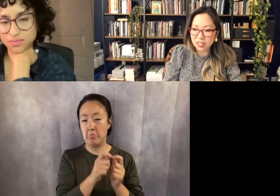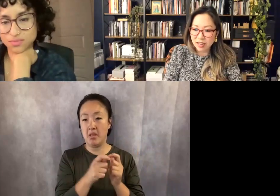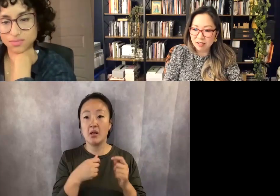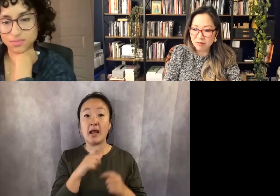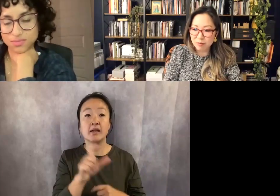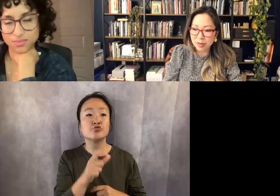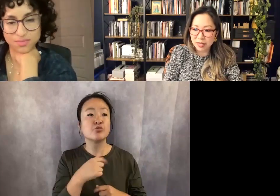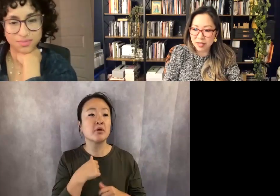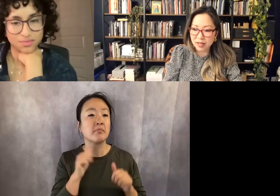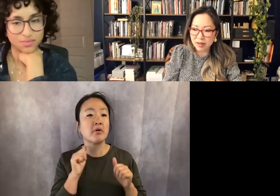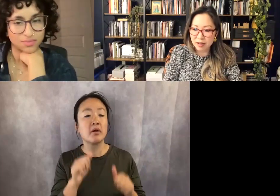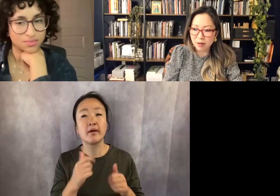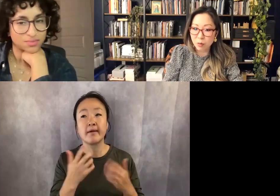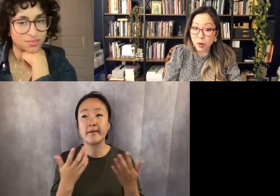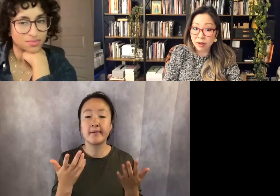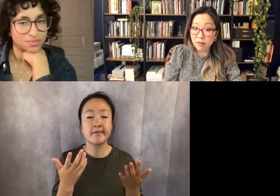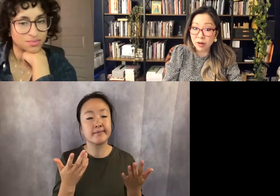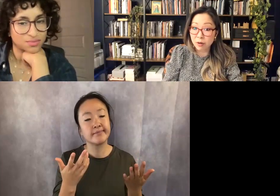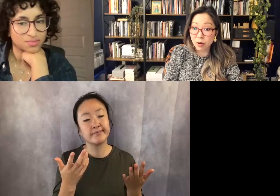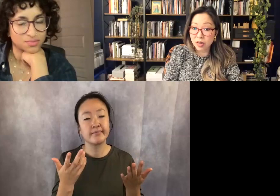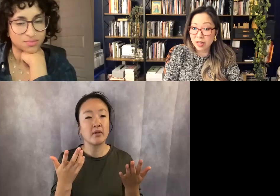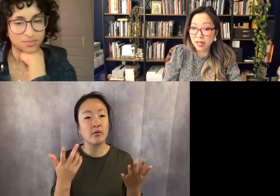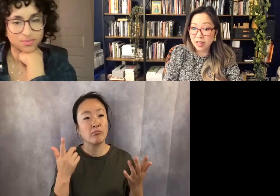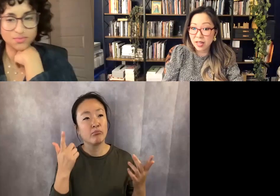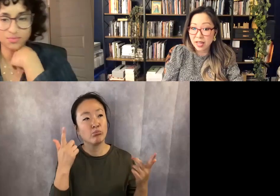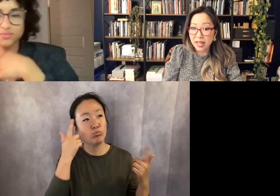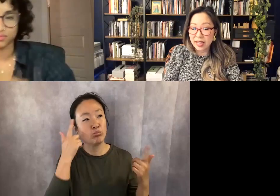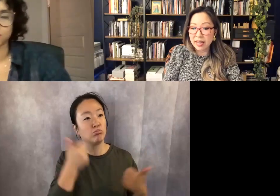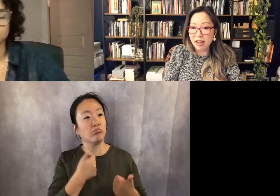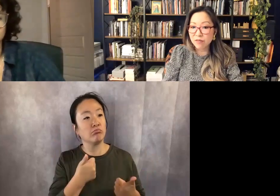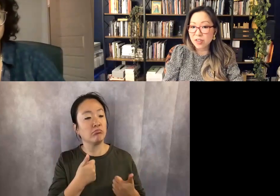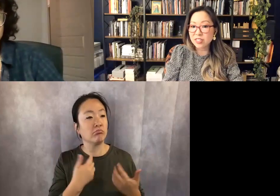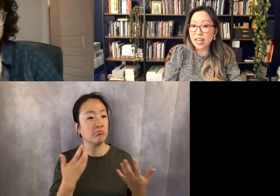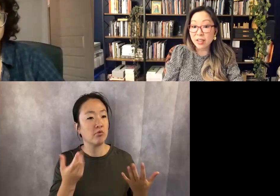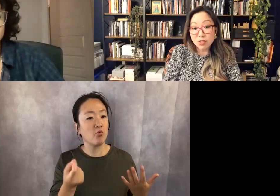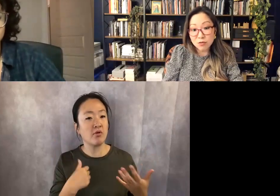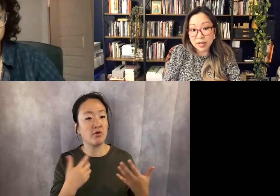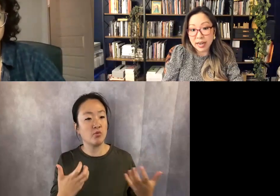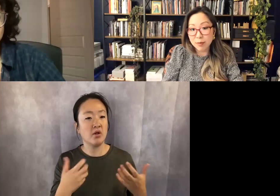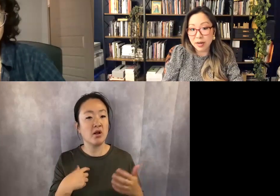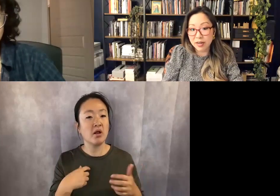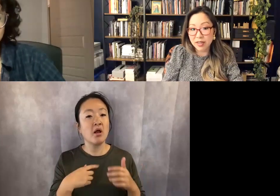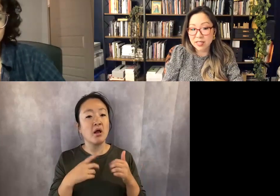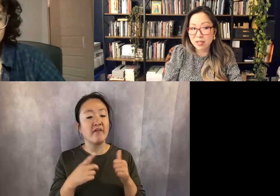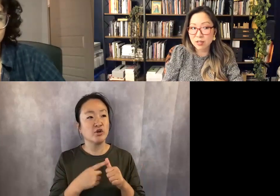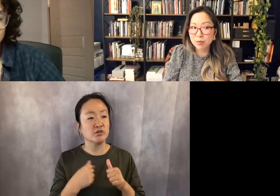kind of be whatever I want, and at first I used to freak out about it because I used